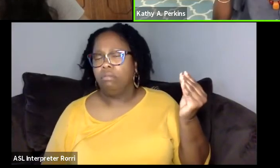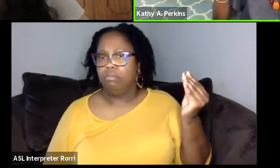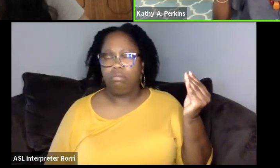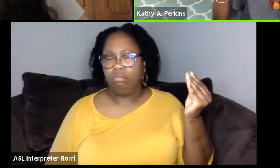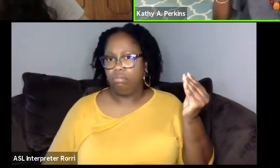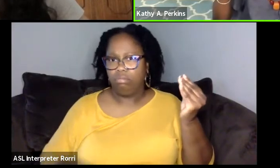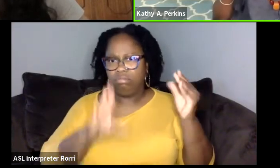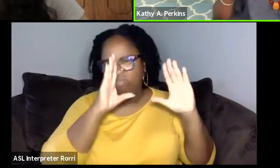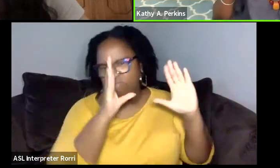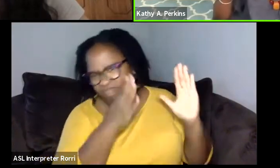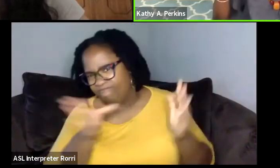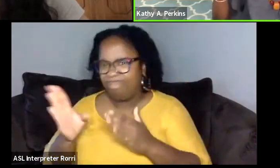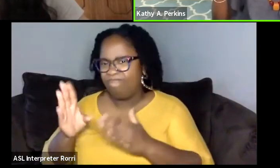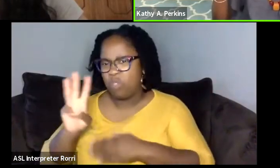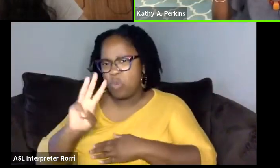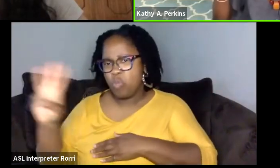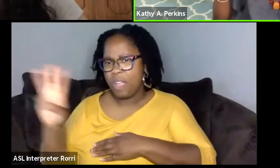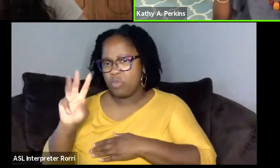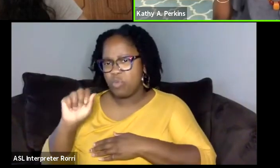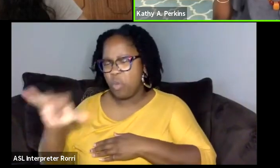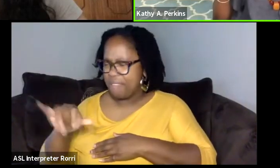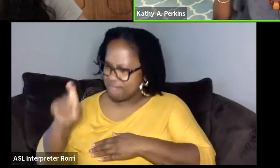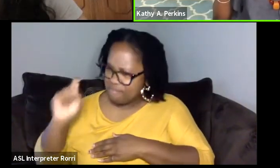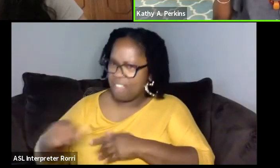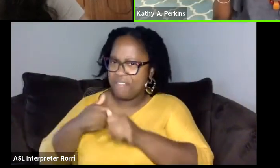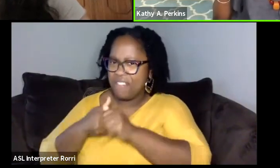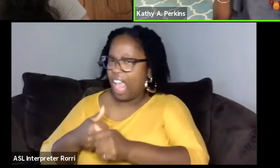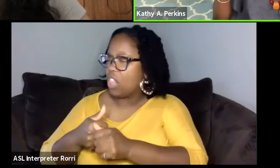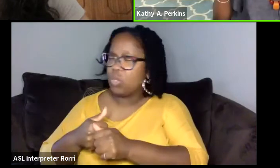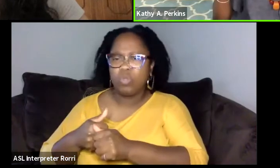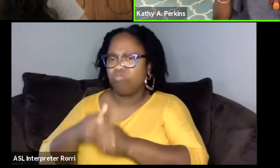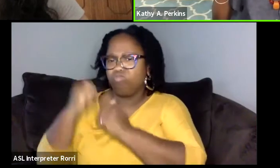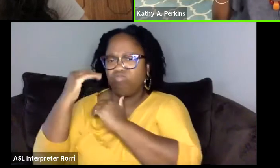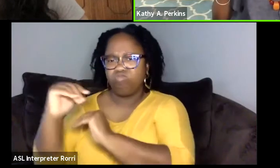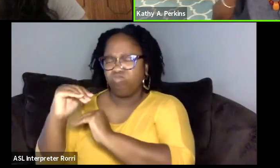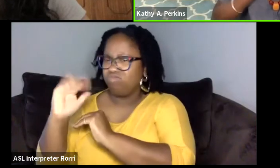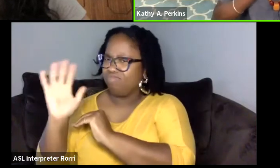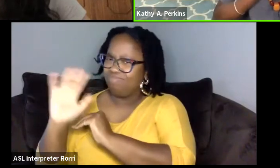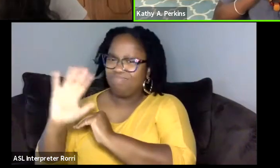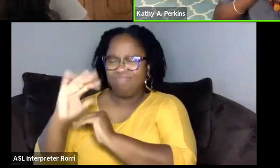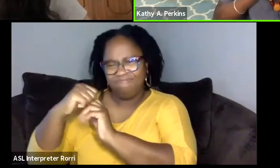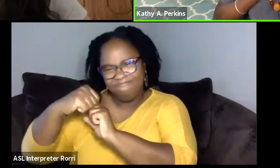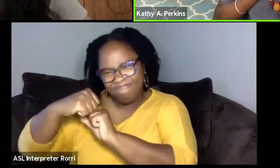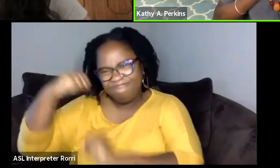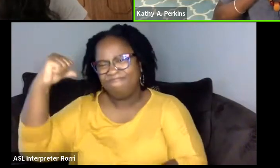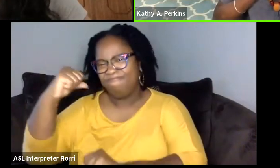this is the only way you can do it and I have to be more open. And so, that's what I've been doing.